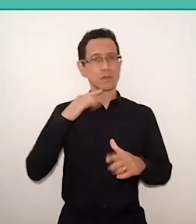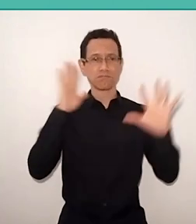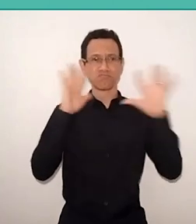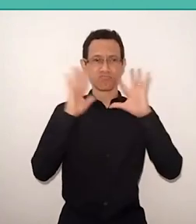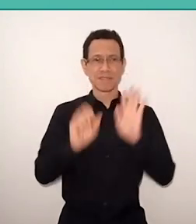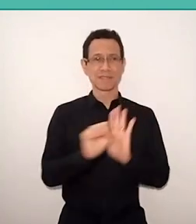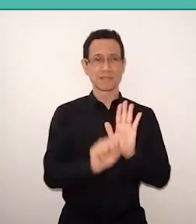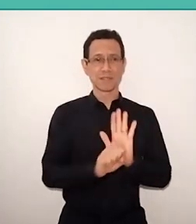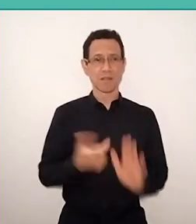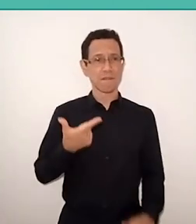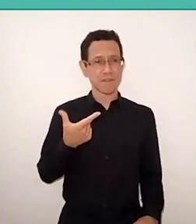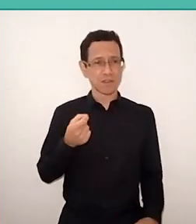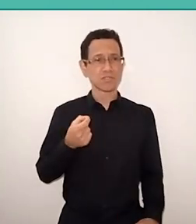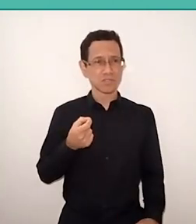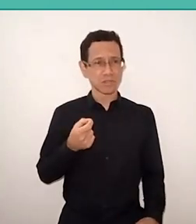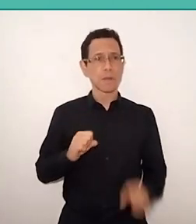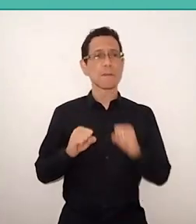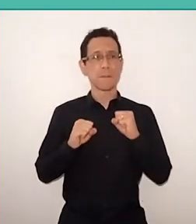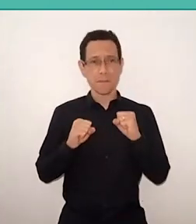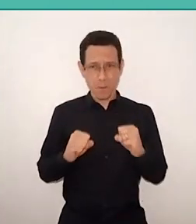and that, therefore, can reference studies, researches